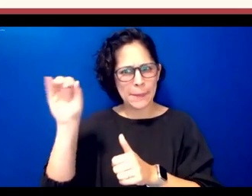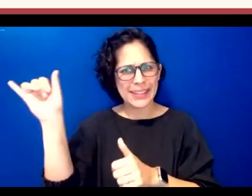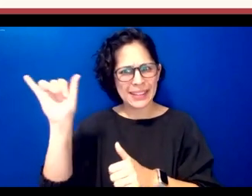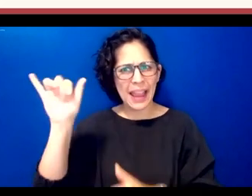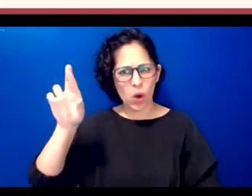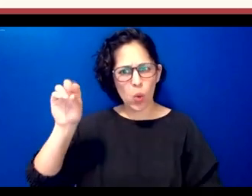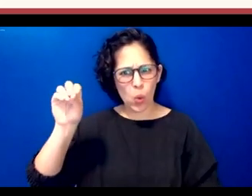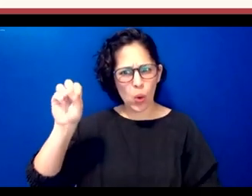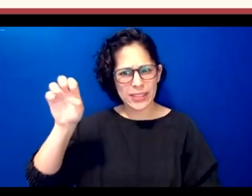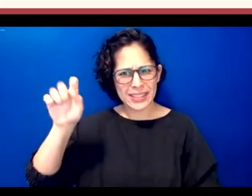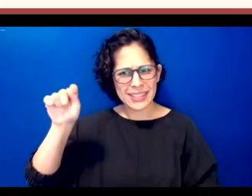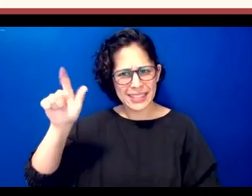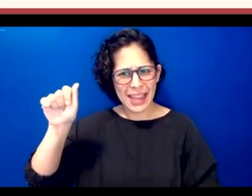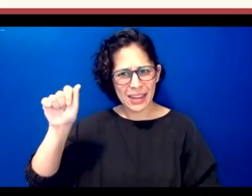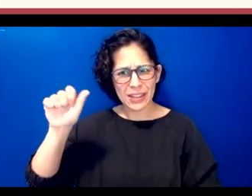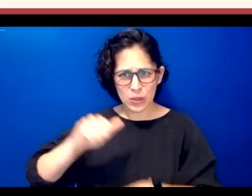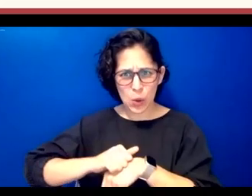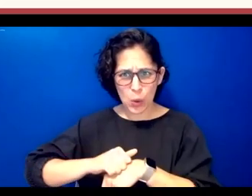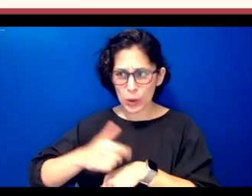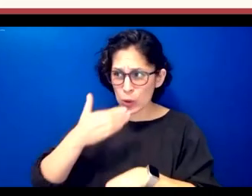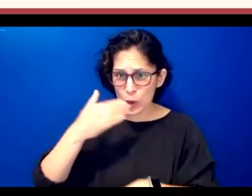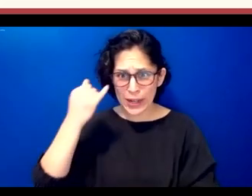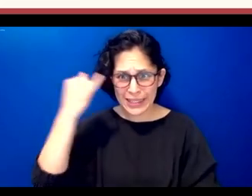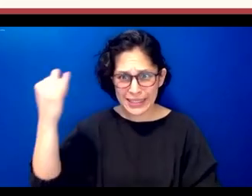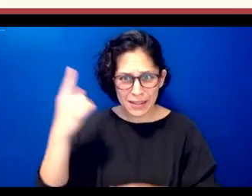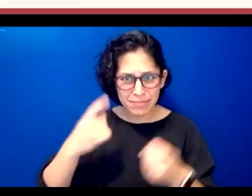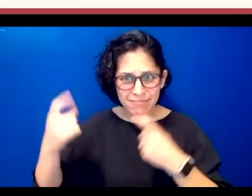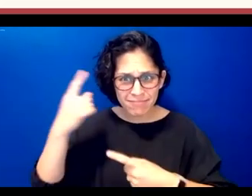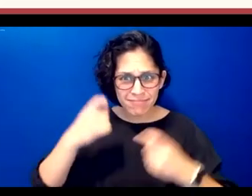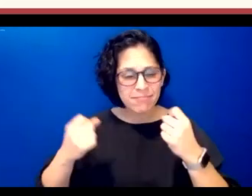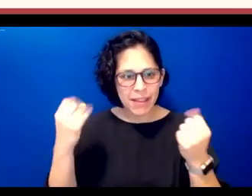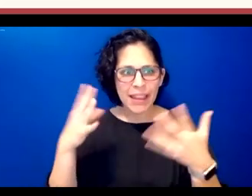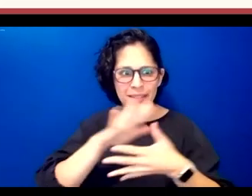stone is that even a good idea we get lots of questions along these lines and really